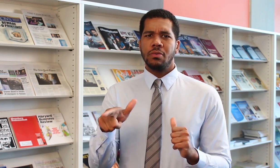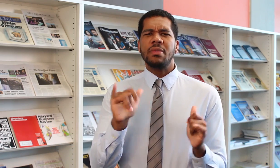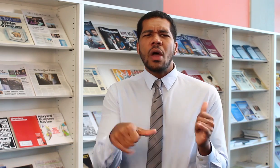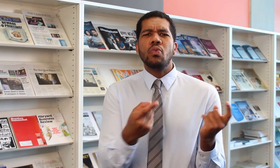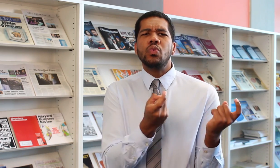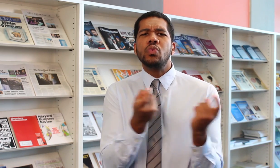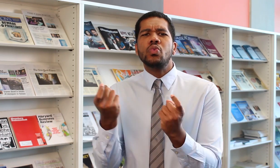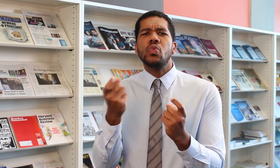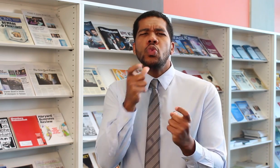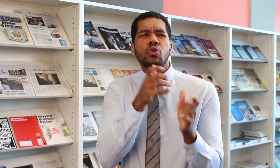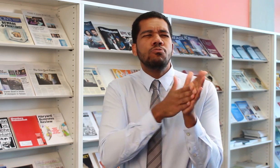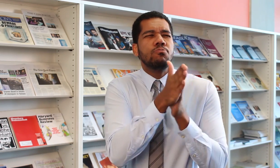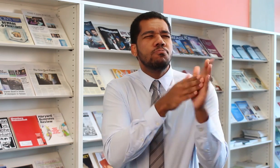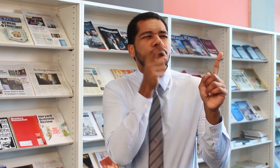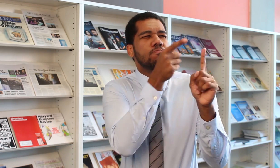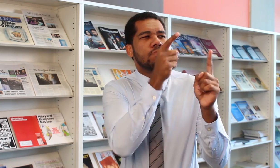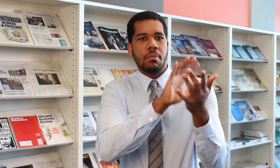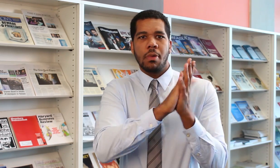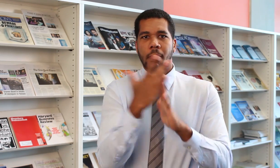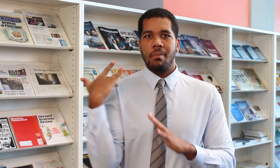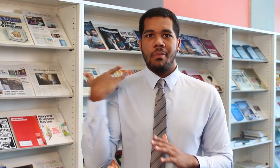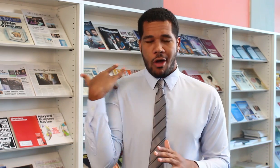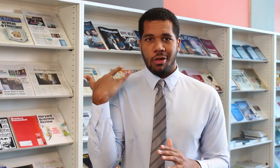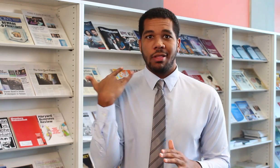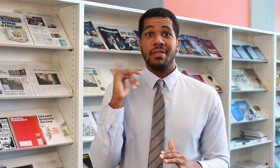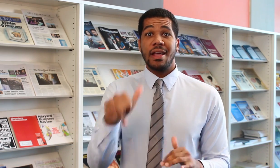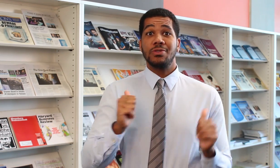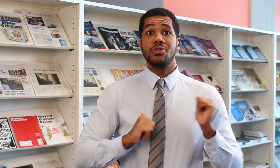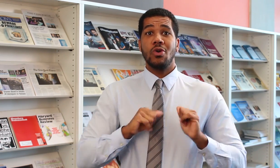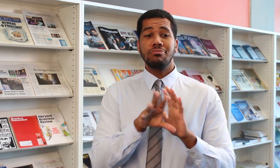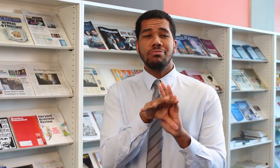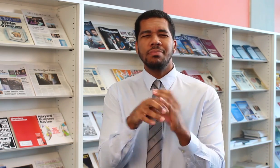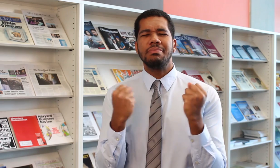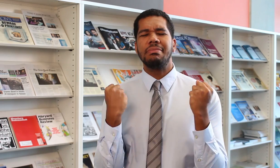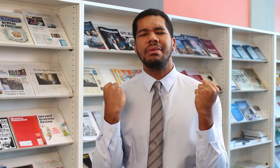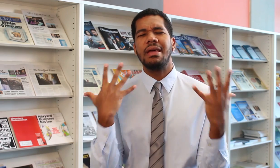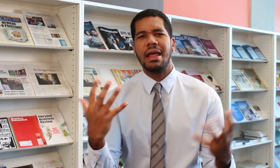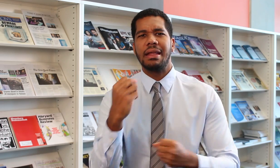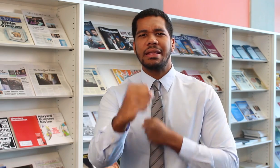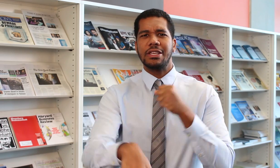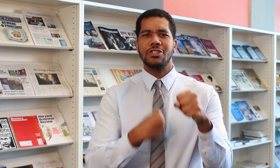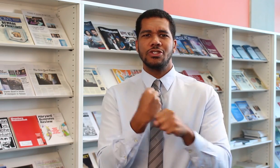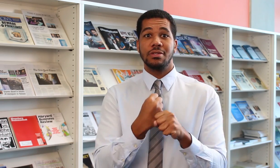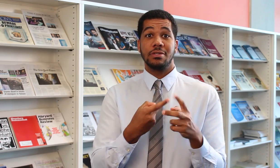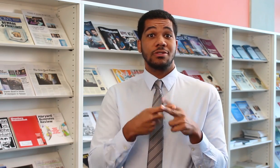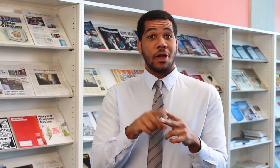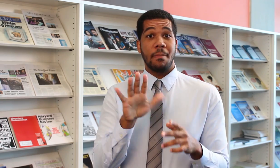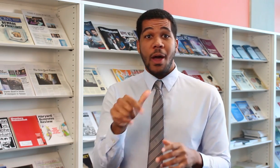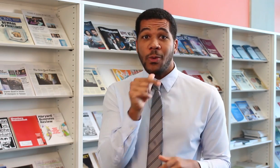and gives them a chance to compete for a contract. It’s been on the air for over a decade and was started by Tyra Banks --